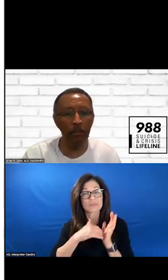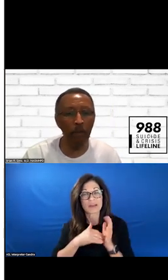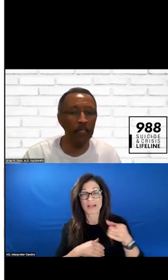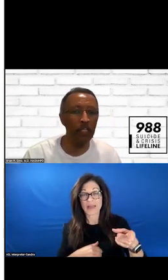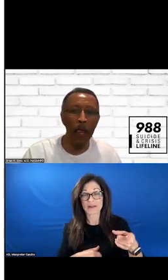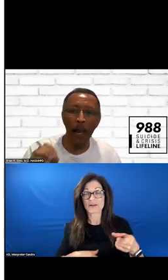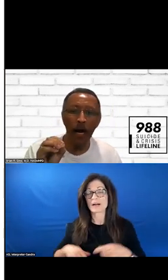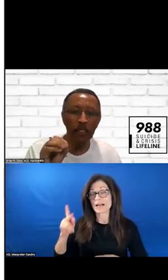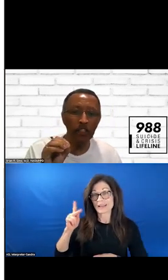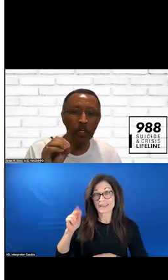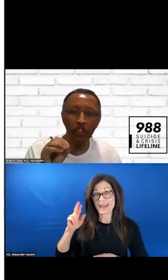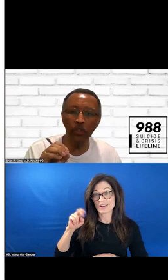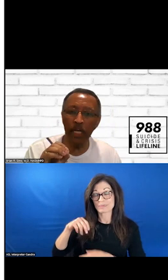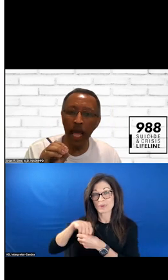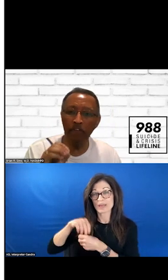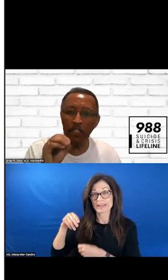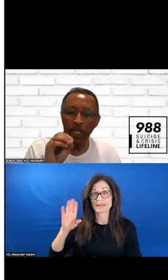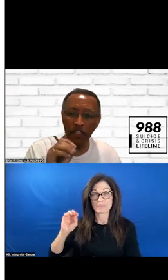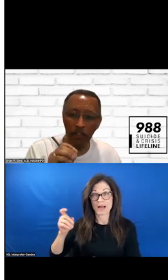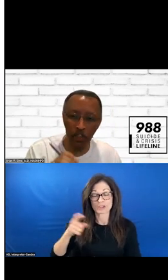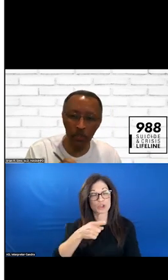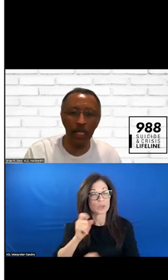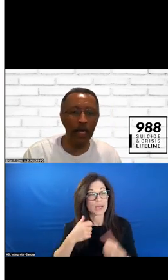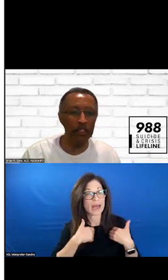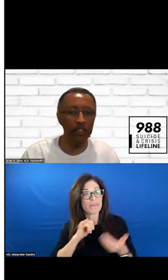INTO THE BOX SO YOU CAN HAVE IT CONNECTED TO YOUR CALENDERS